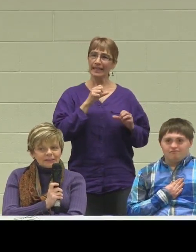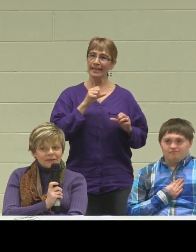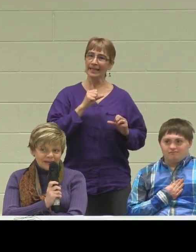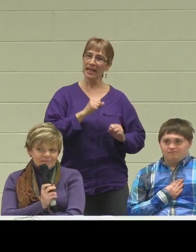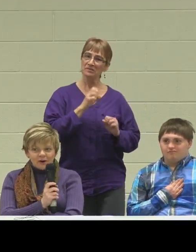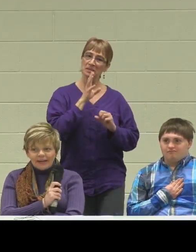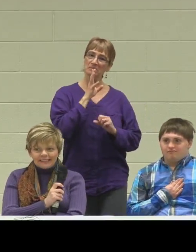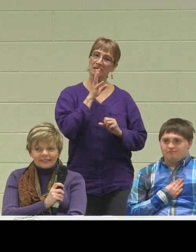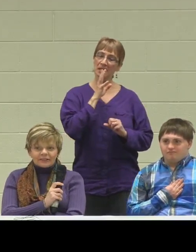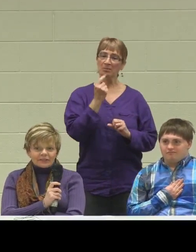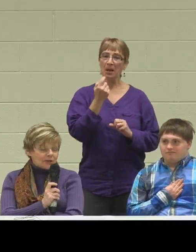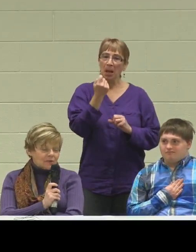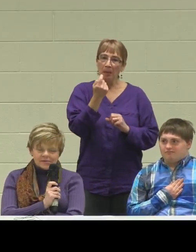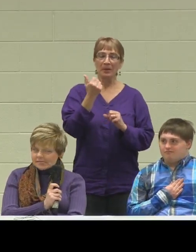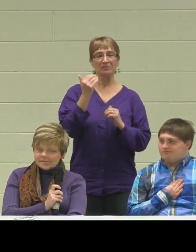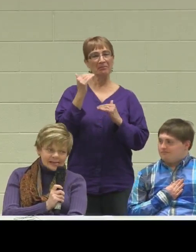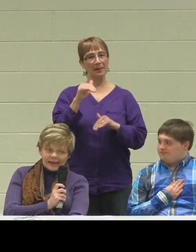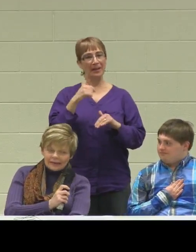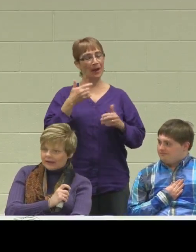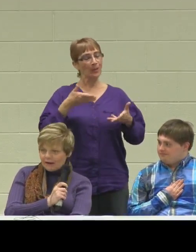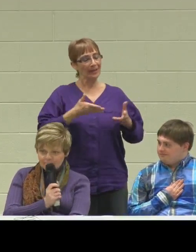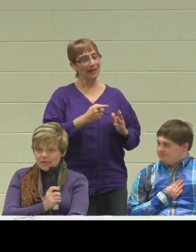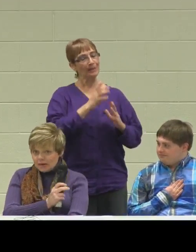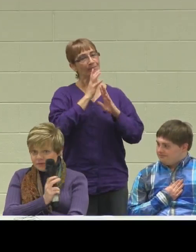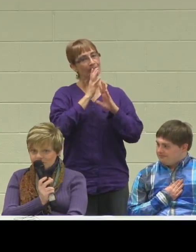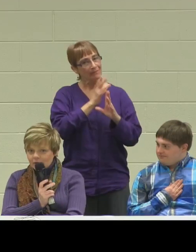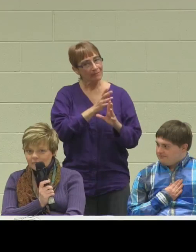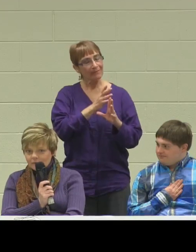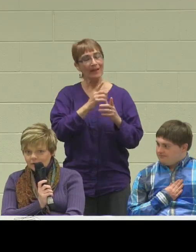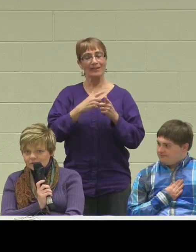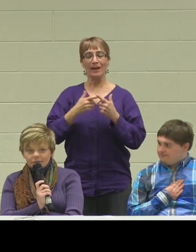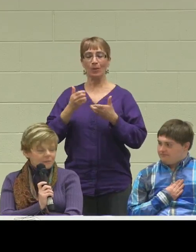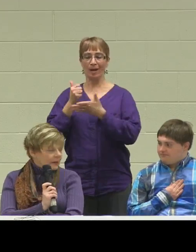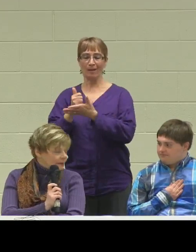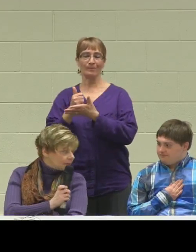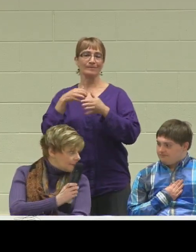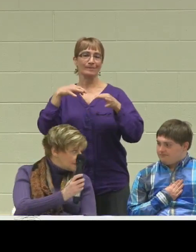I'll let him say what he is going to say, and then I'll help describe the question from there.